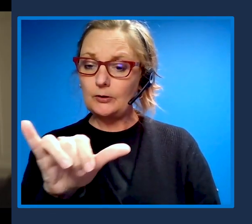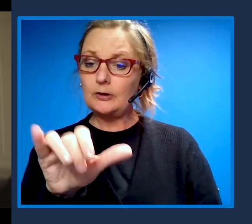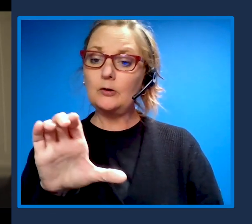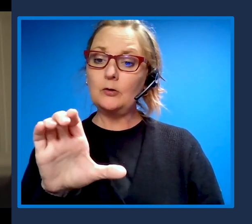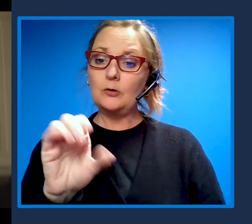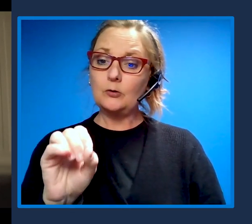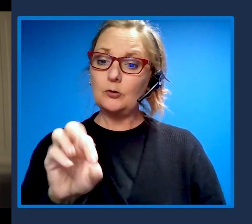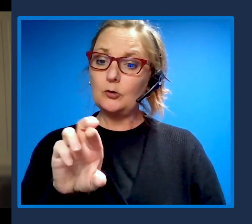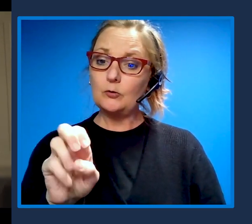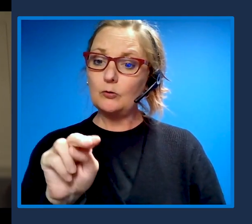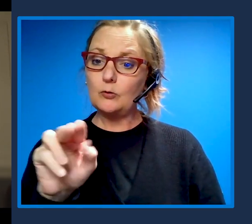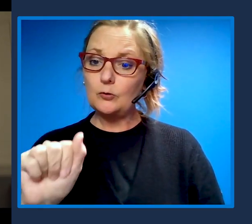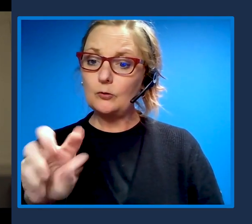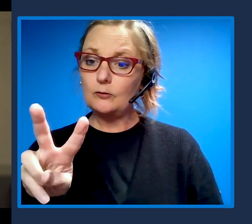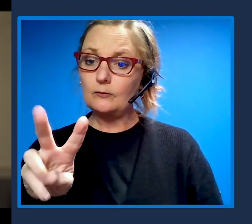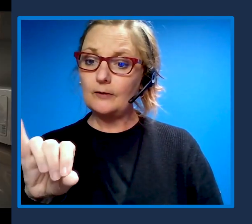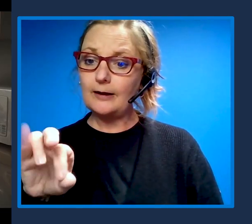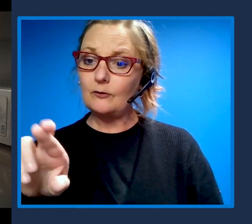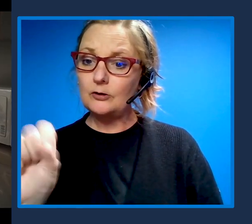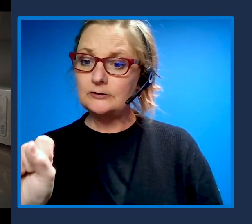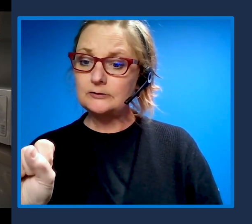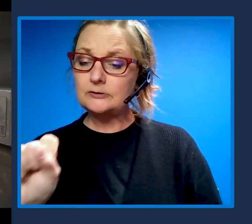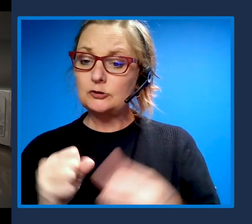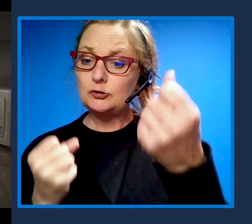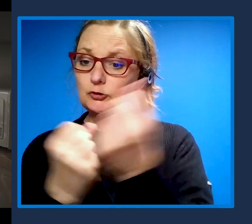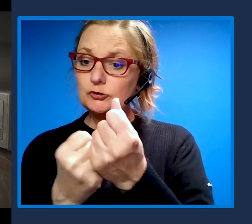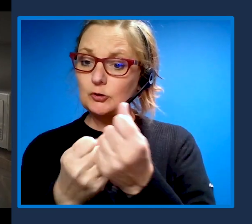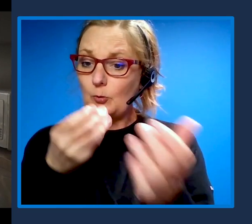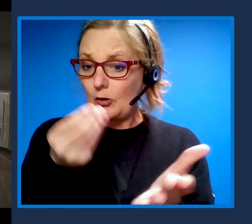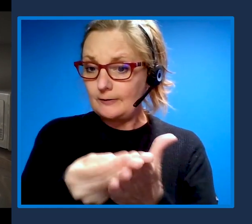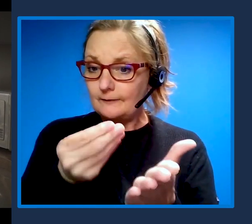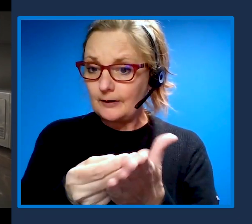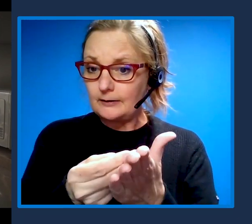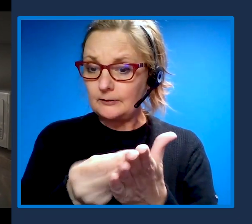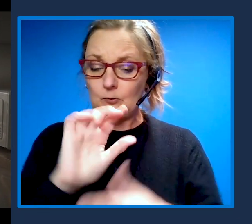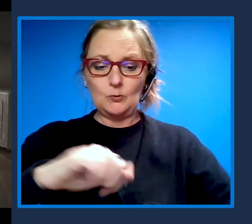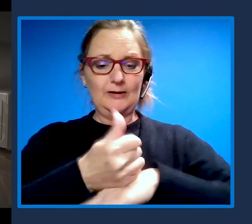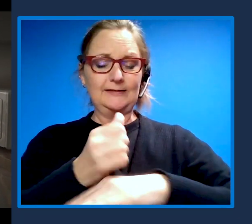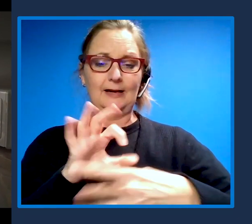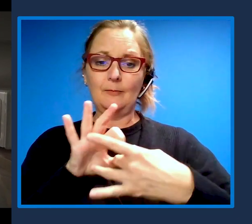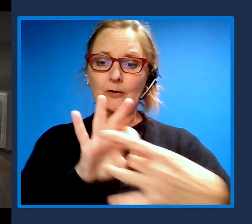we set up creating connections in partnership with Learning Disability England.